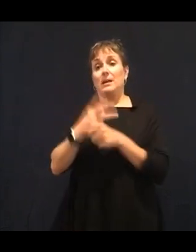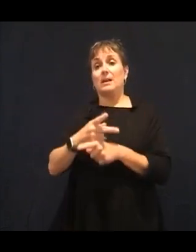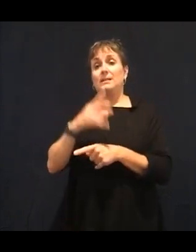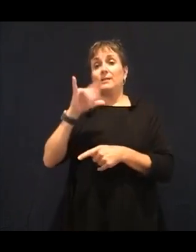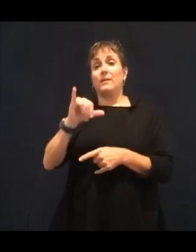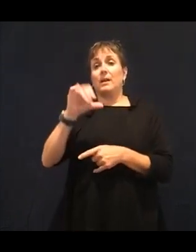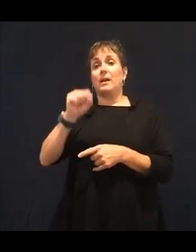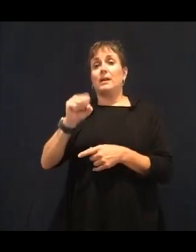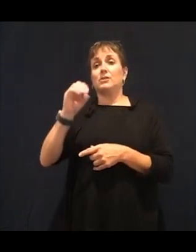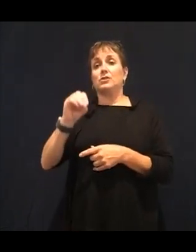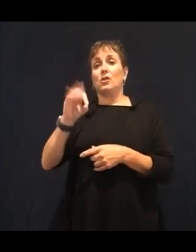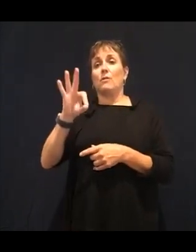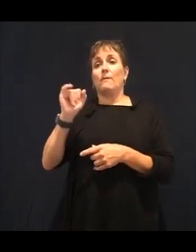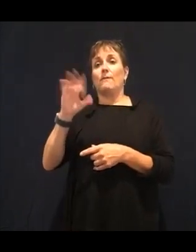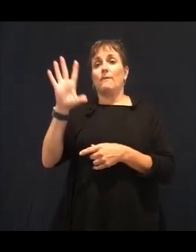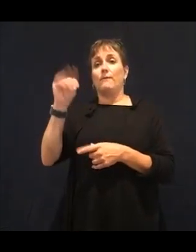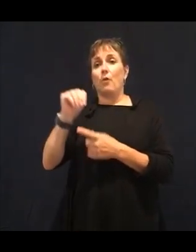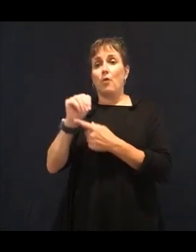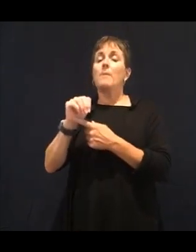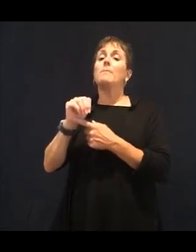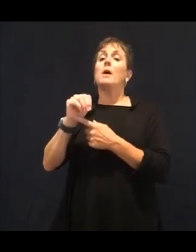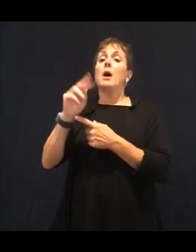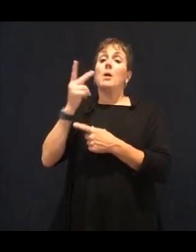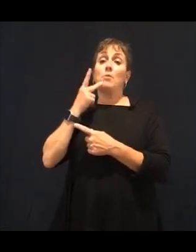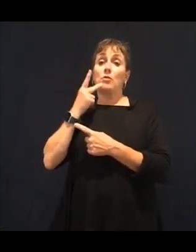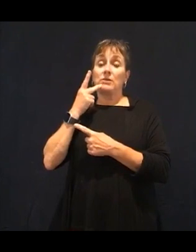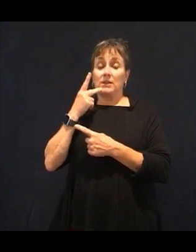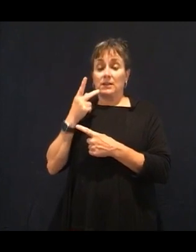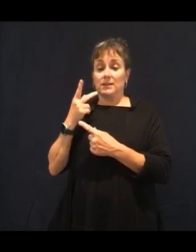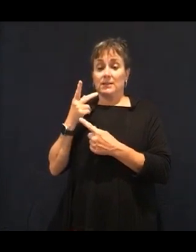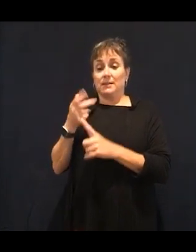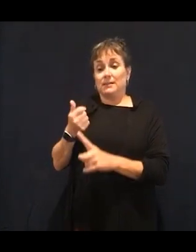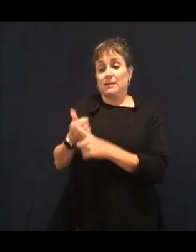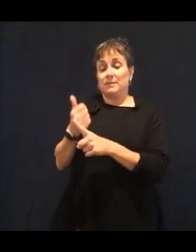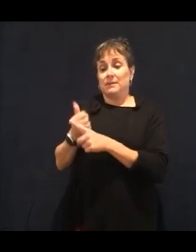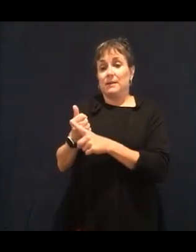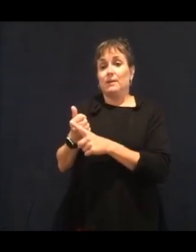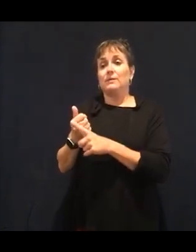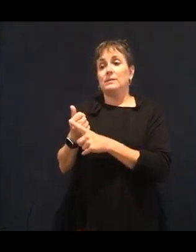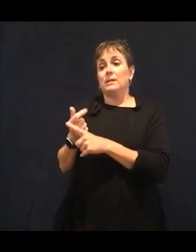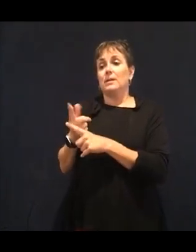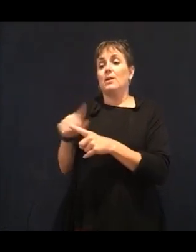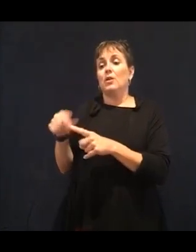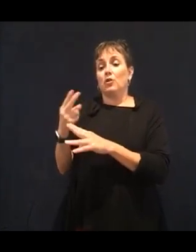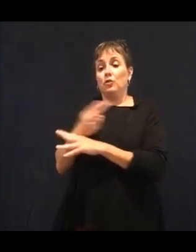using. They're the same isoform proteins that